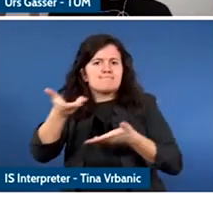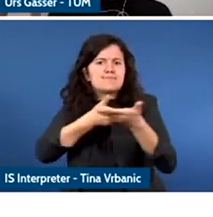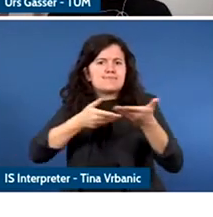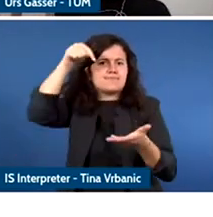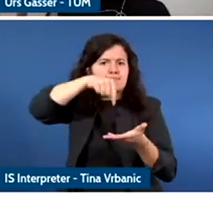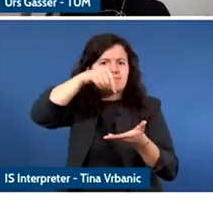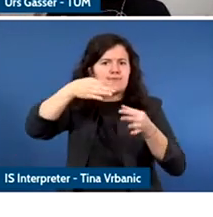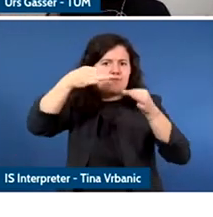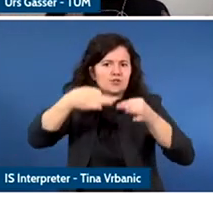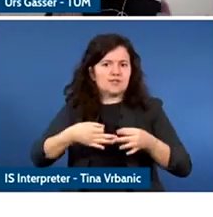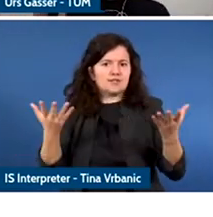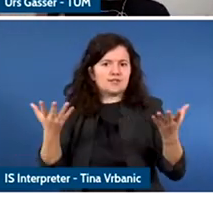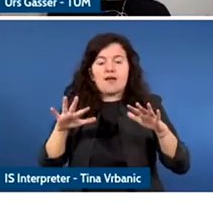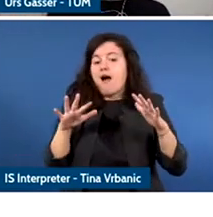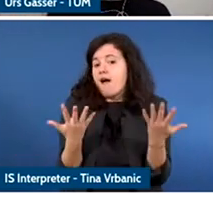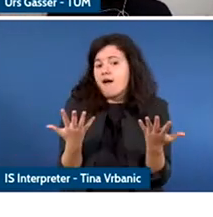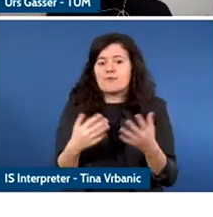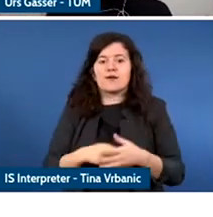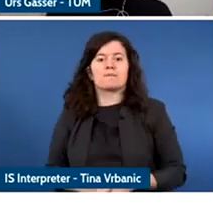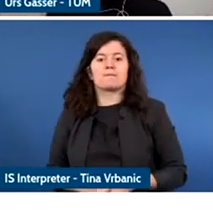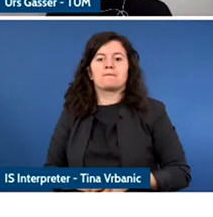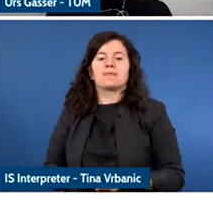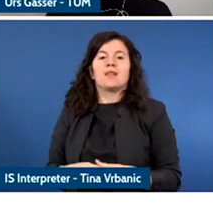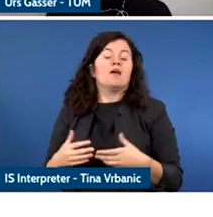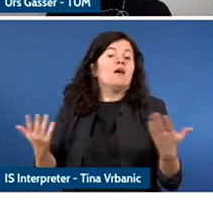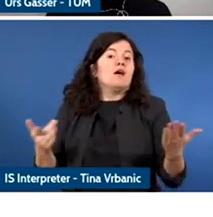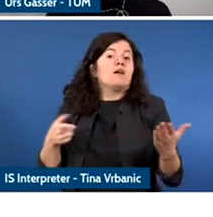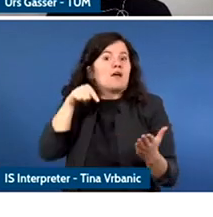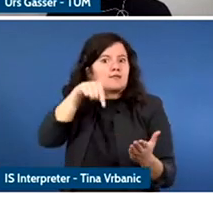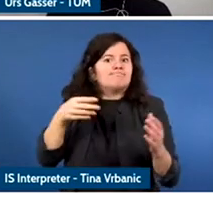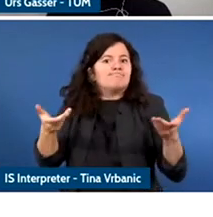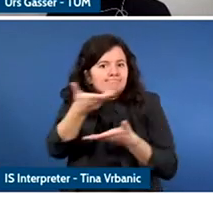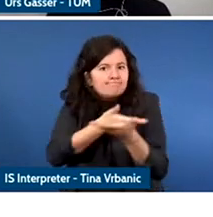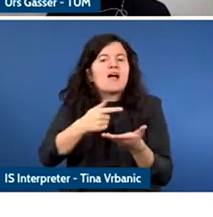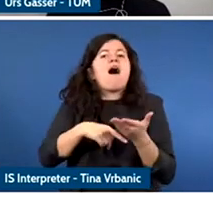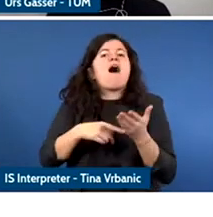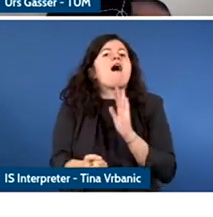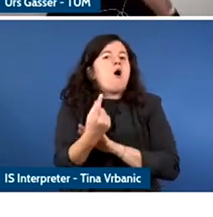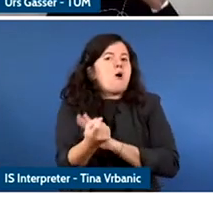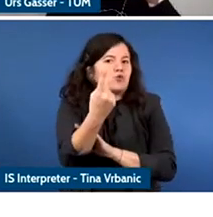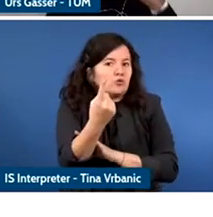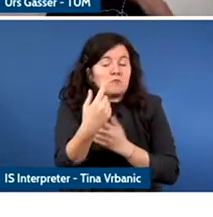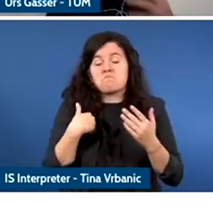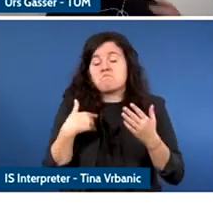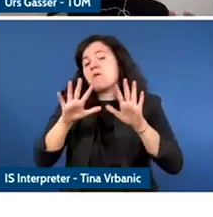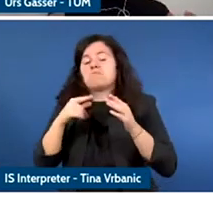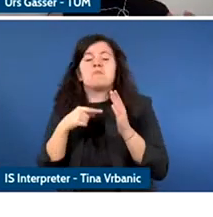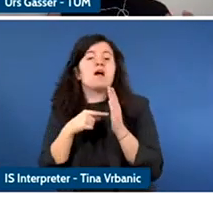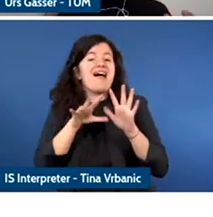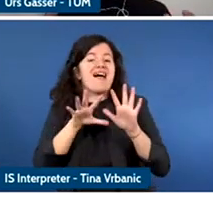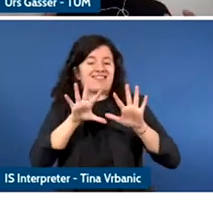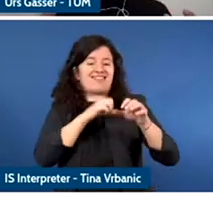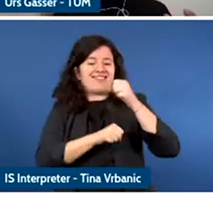I think our role over the past decade we have made good progress to understand that